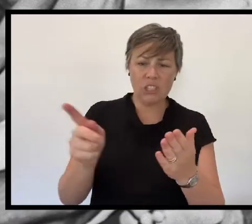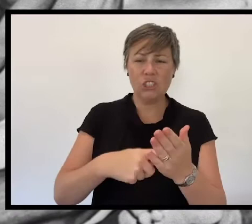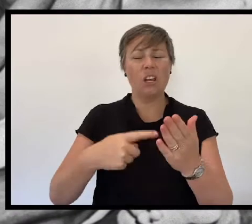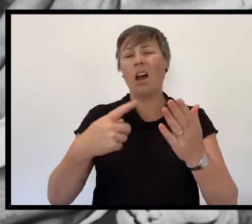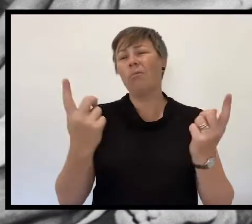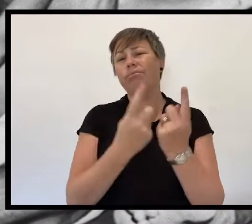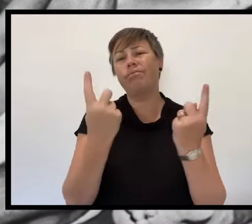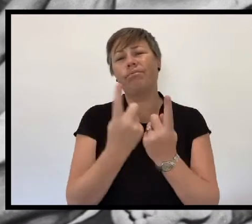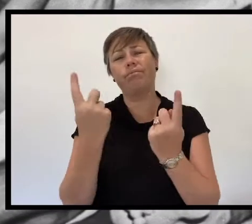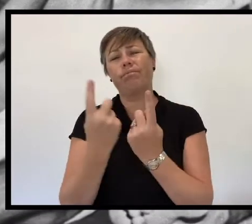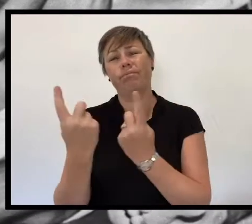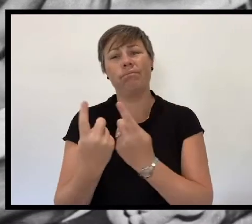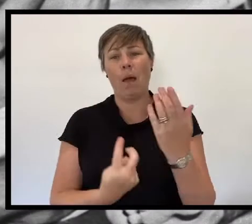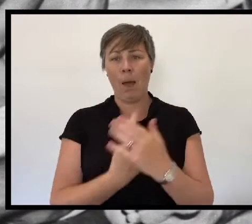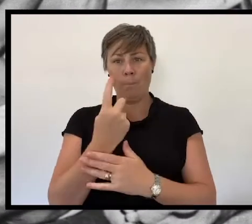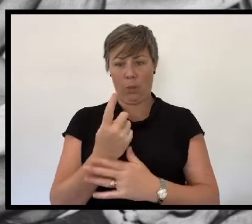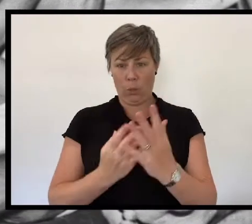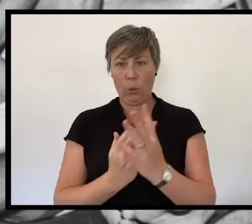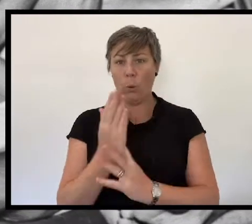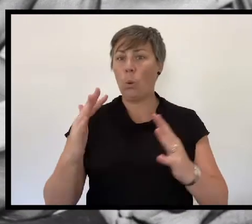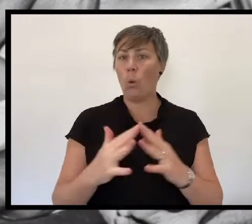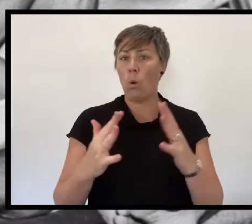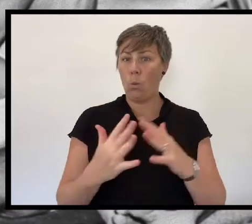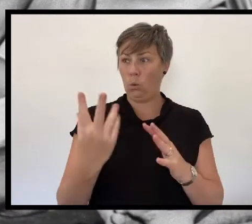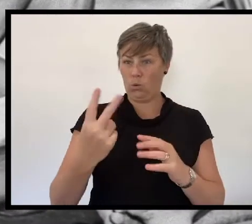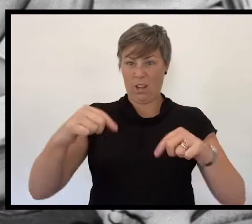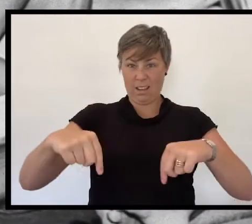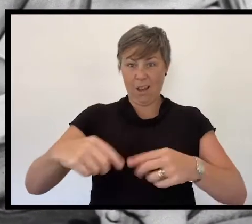All of which have echoed through generations.